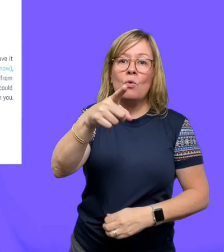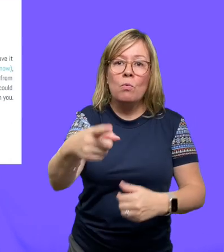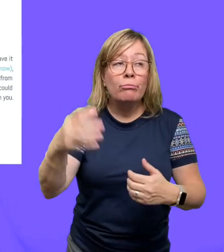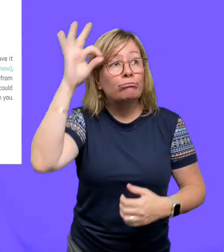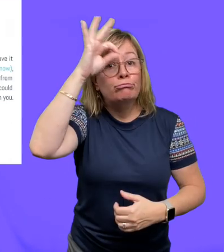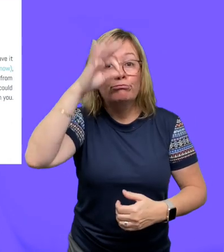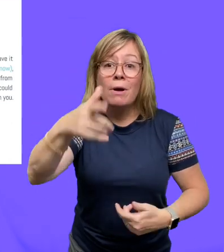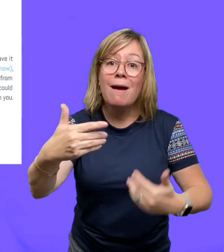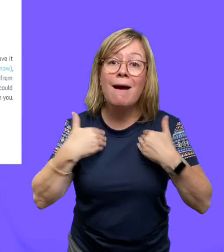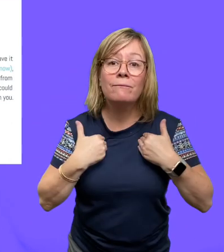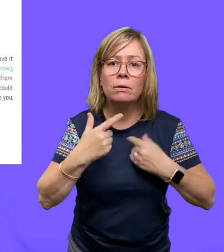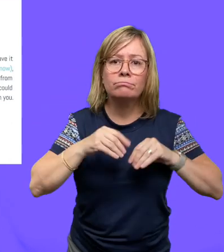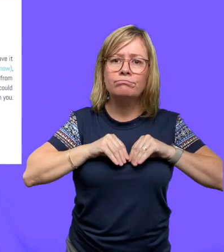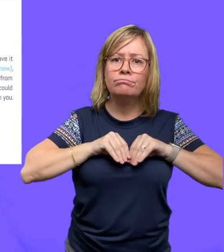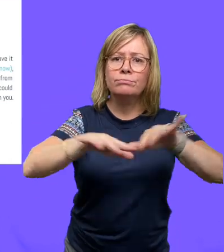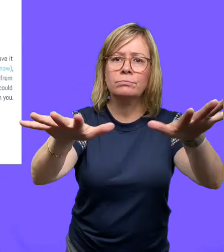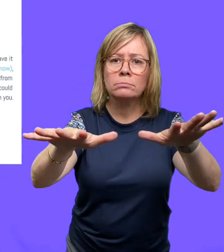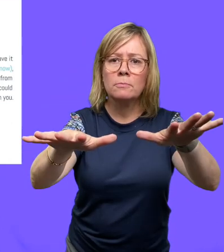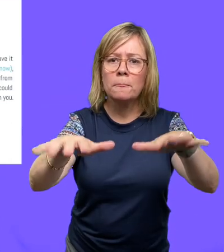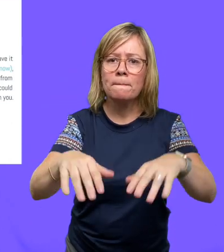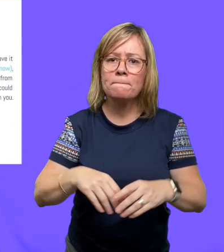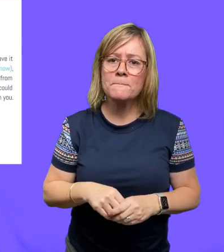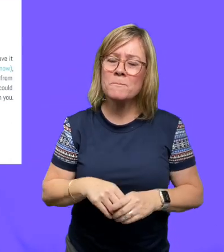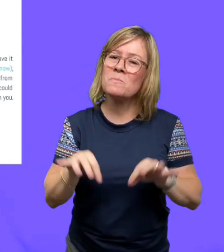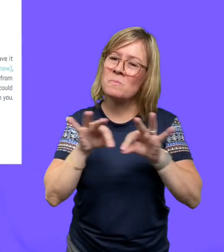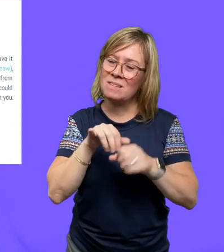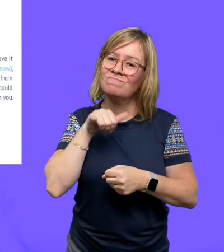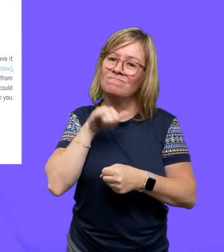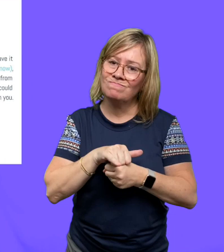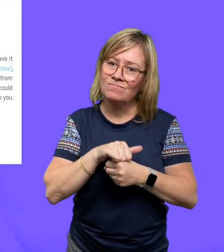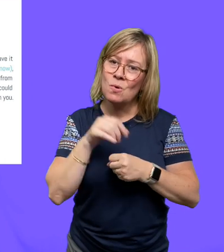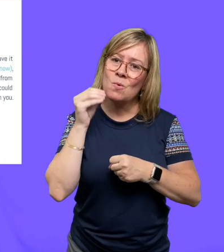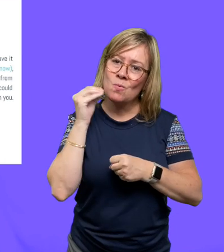may have it and unknowingly spread it to others. It's important to cocoon at home